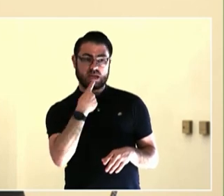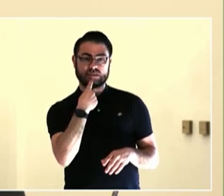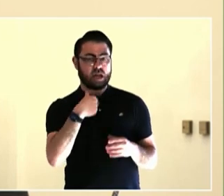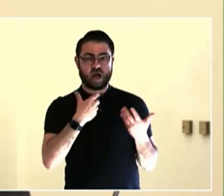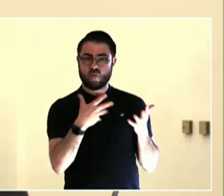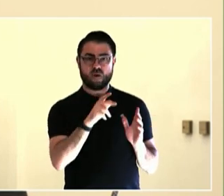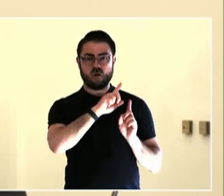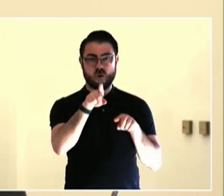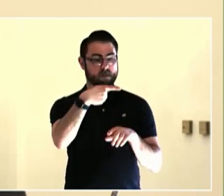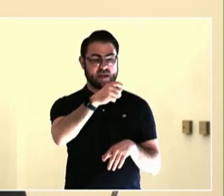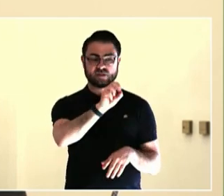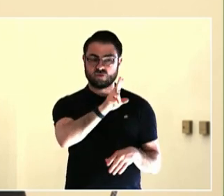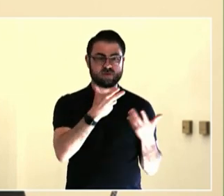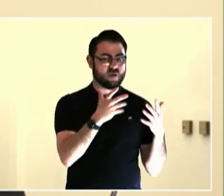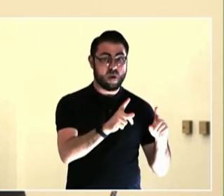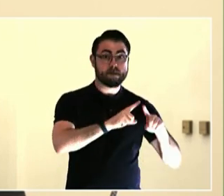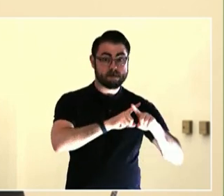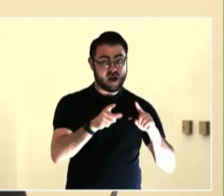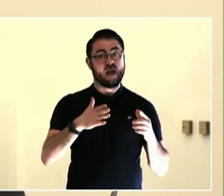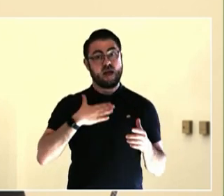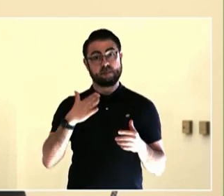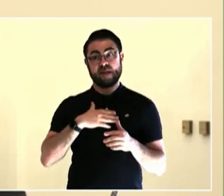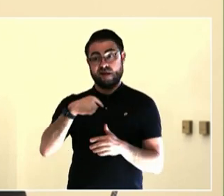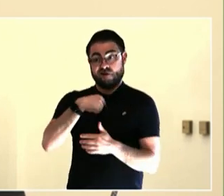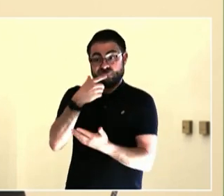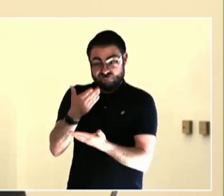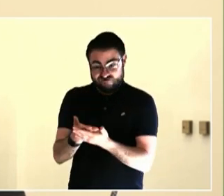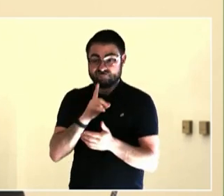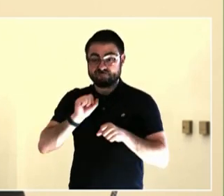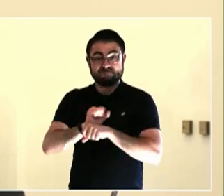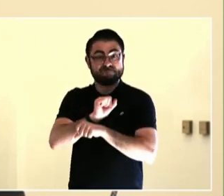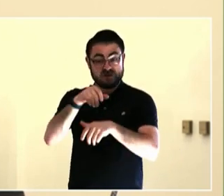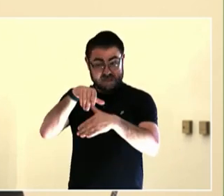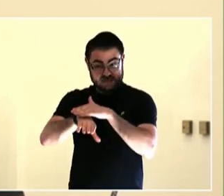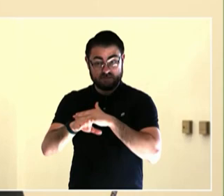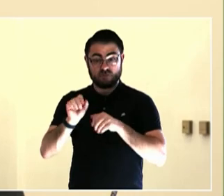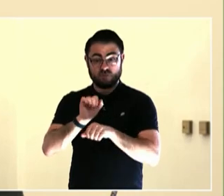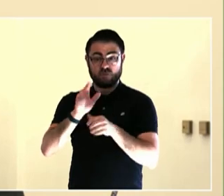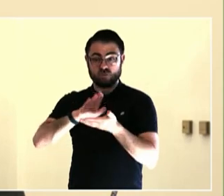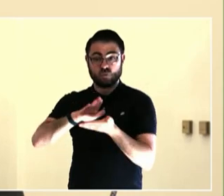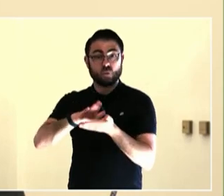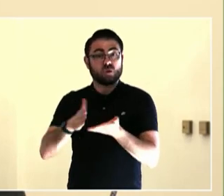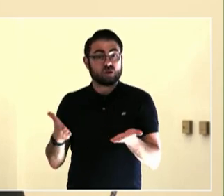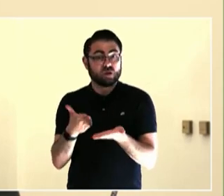something from OPAL, I advocated for, like every young person in